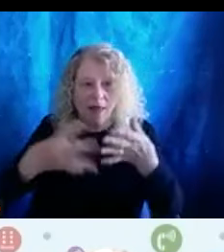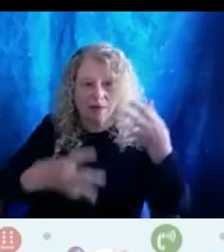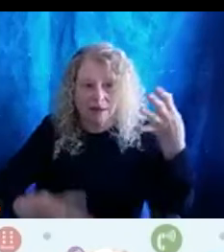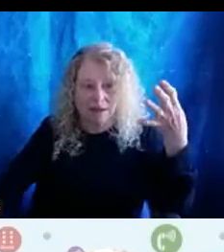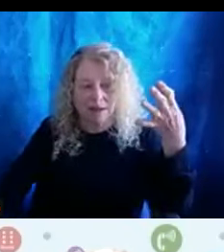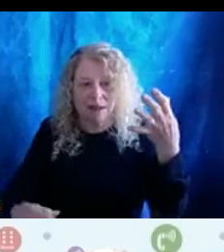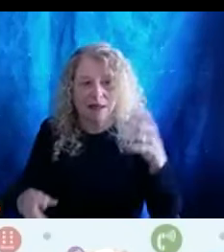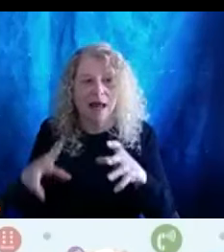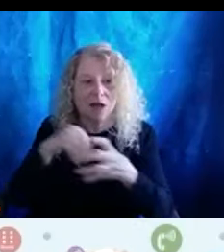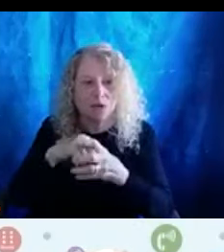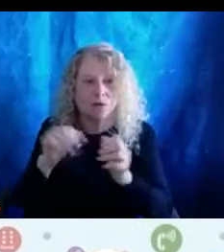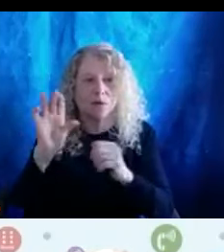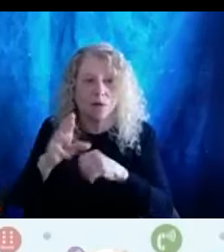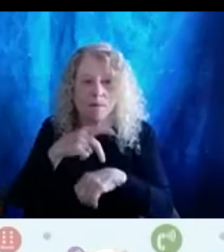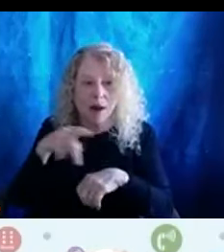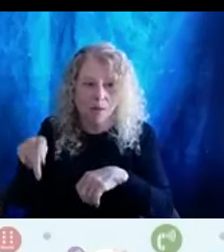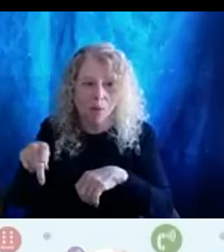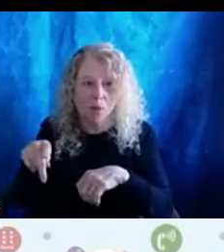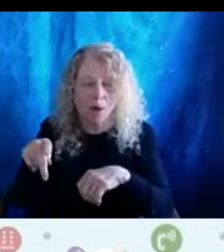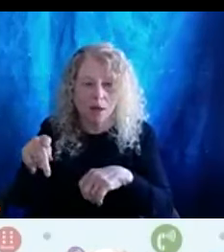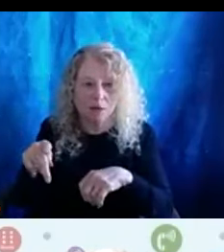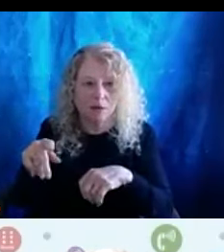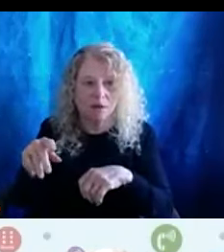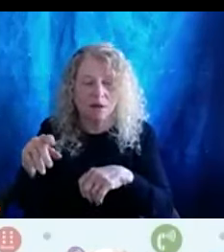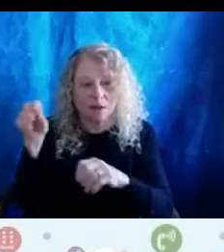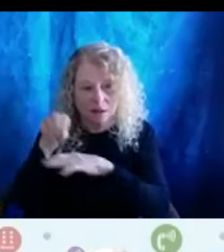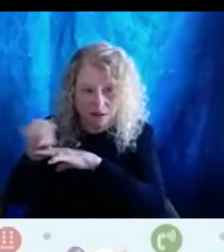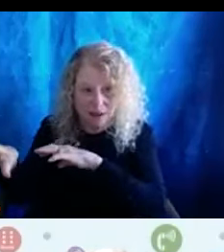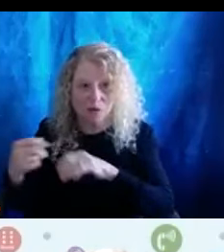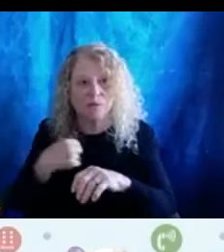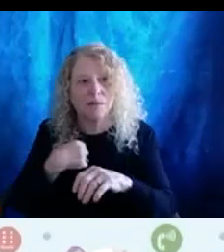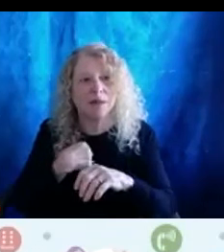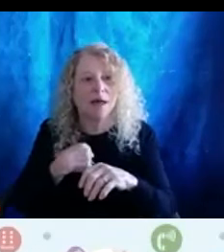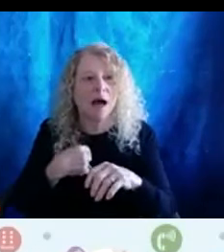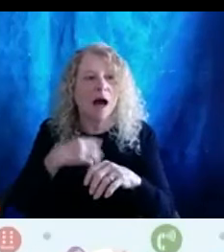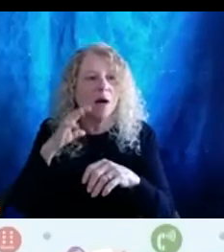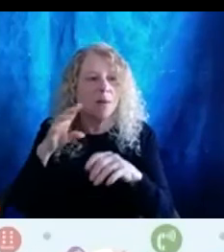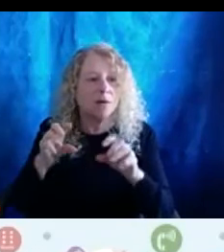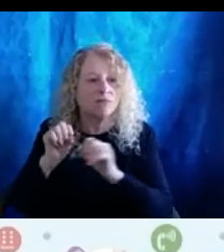your PowerPoint presentation today. send that to me and I will definitely get that posted on the website